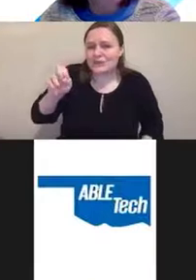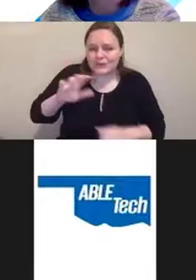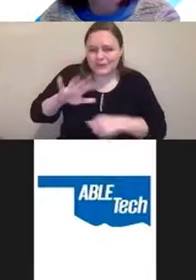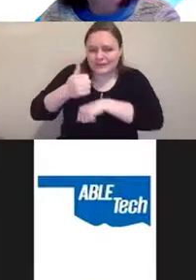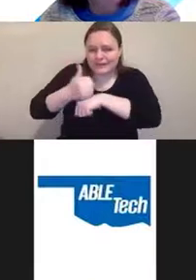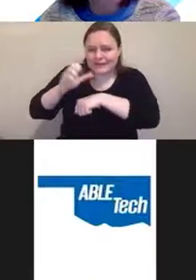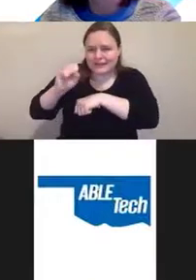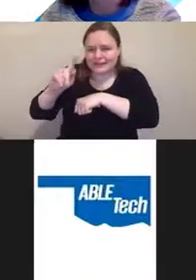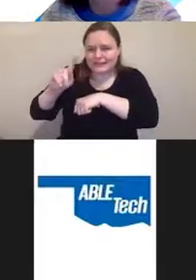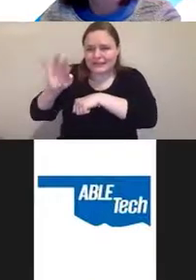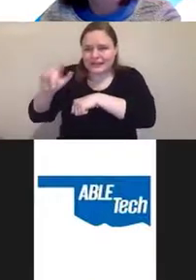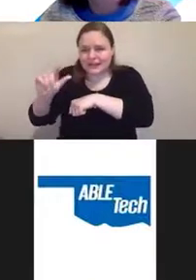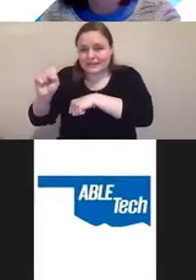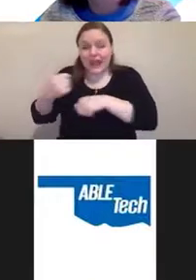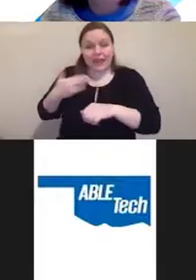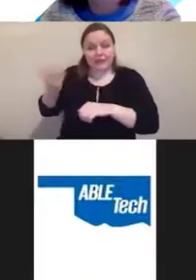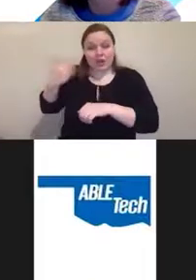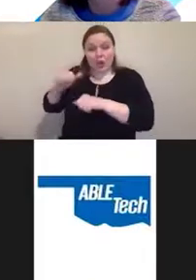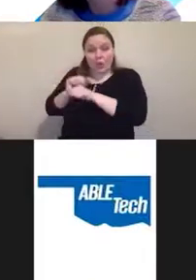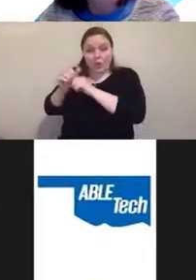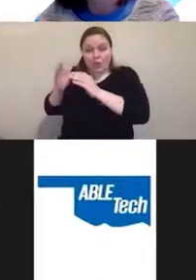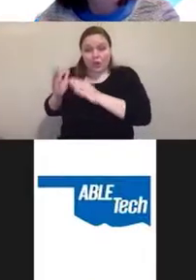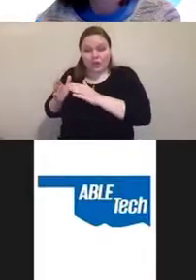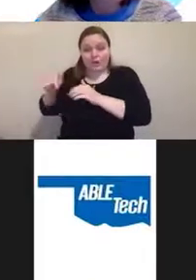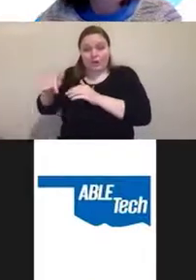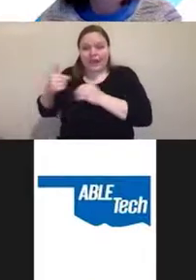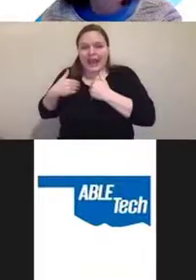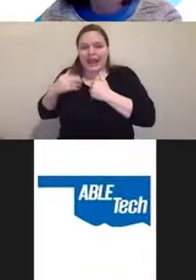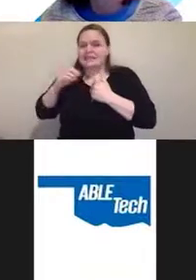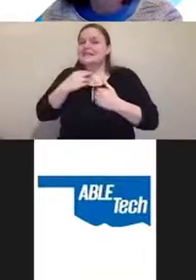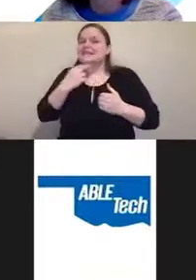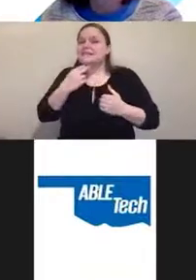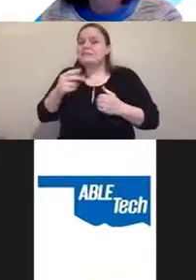rate on his screen set to 325%.